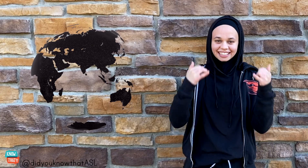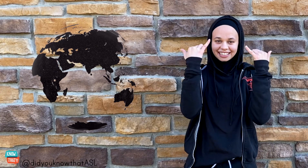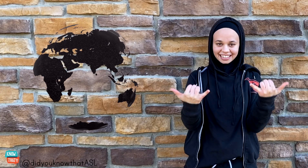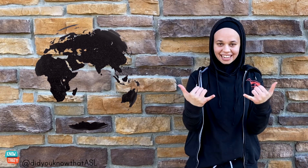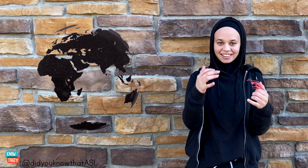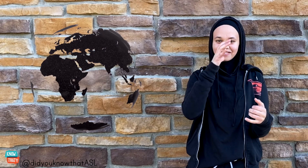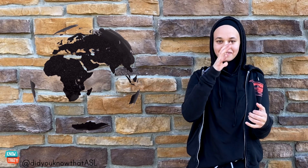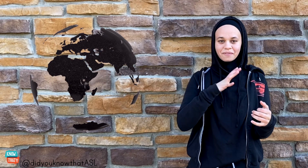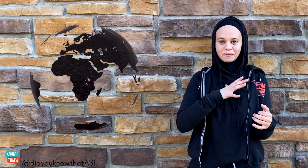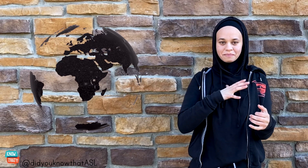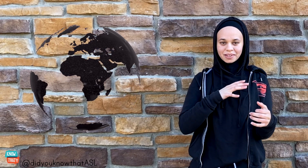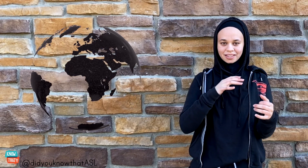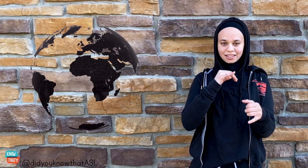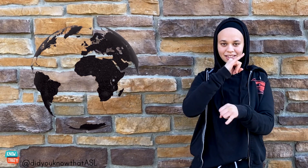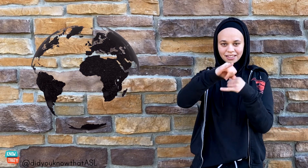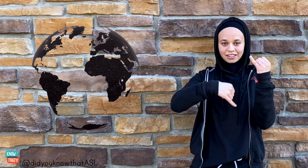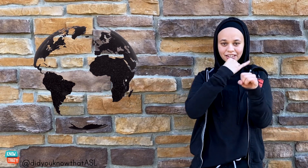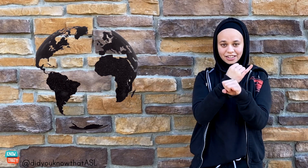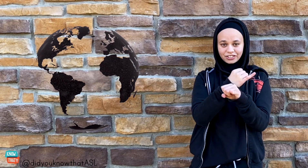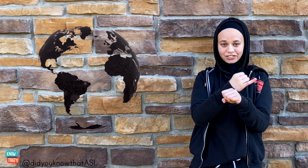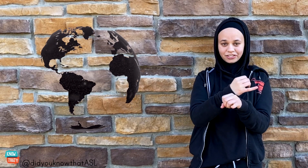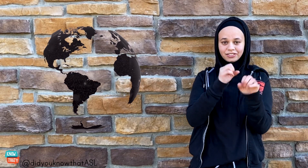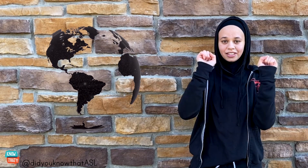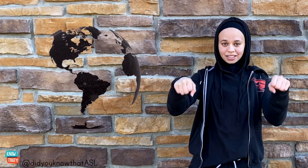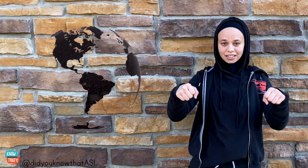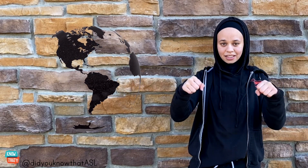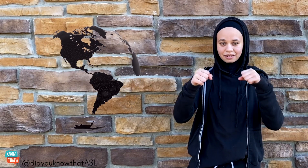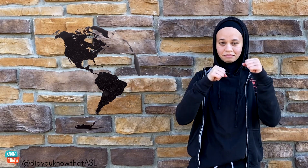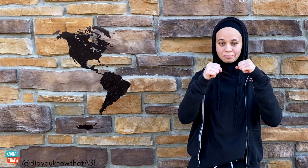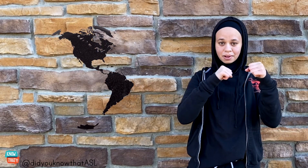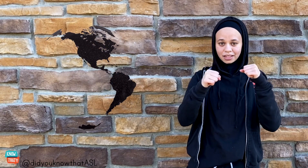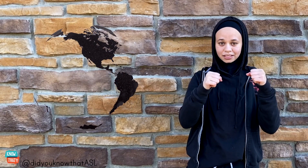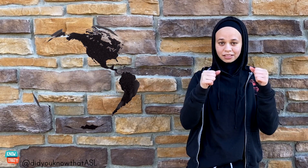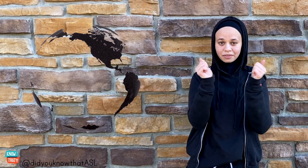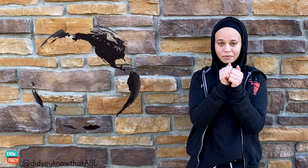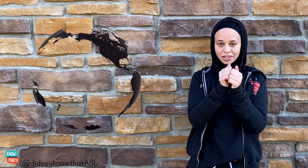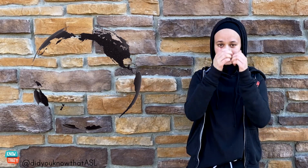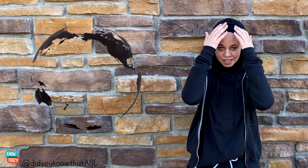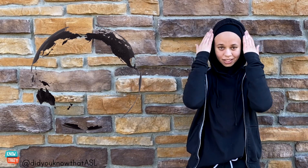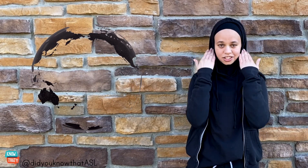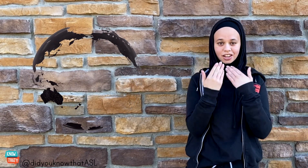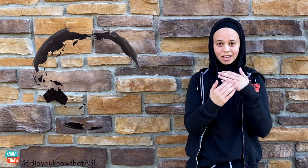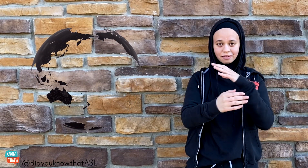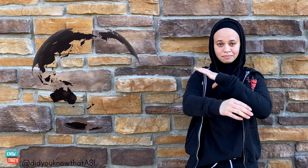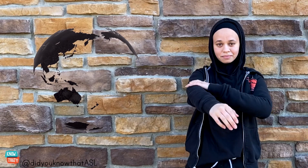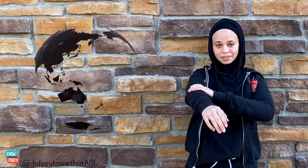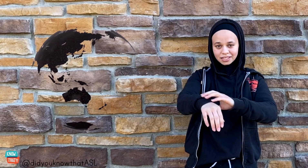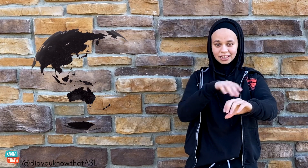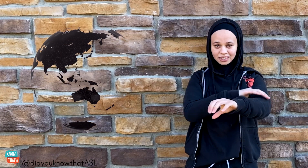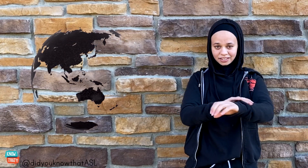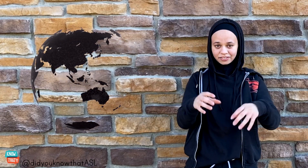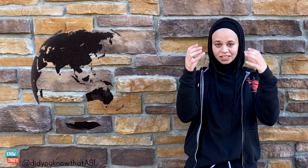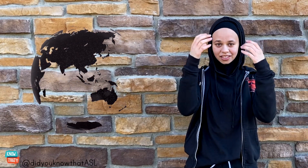Now women internationally can box with hijab, long sleeves, and leggings.